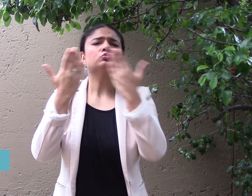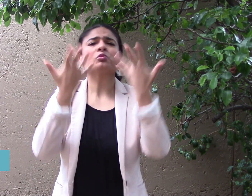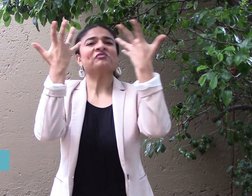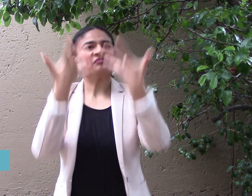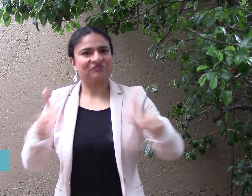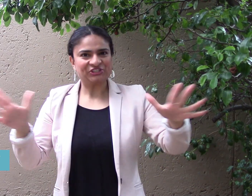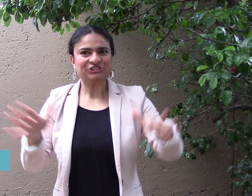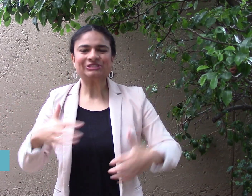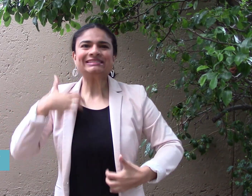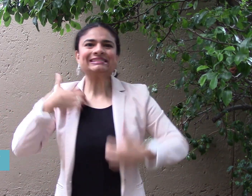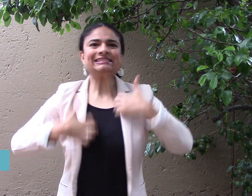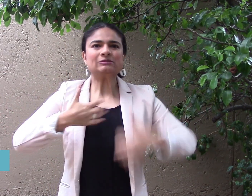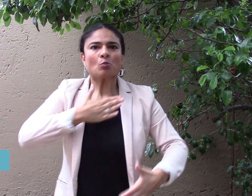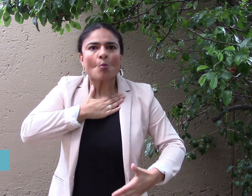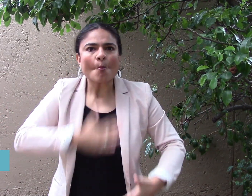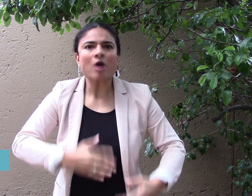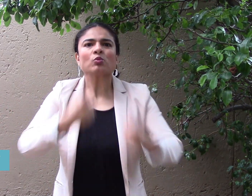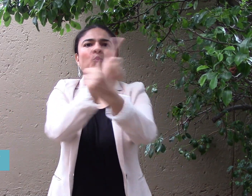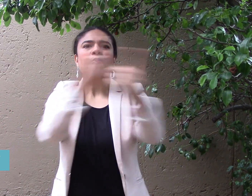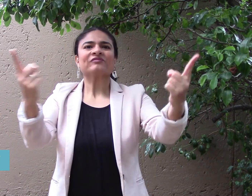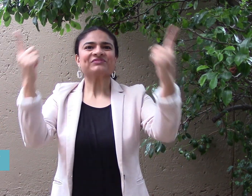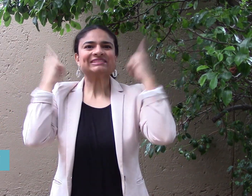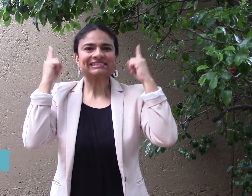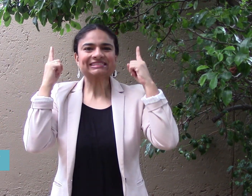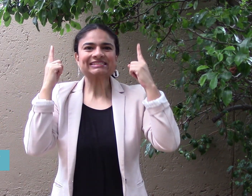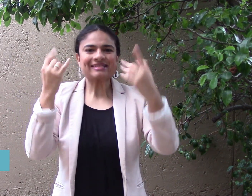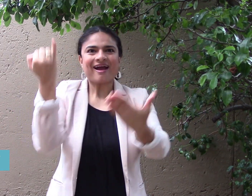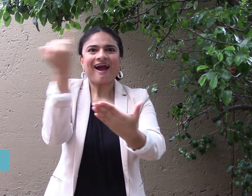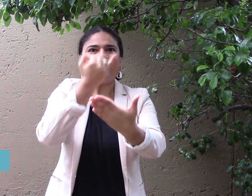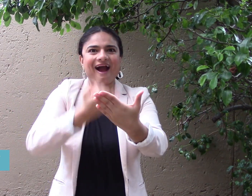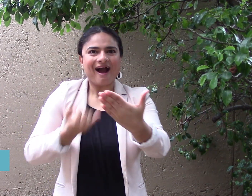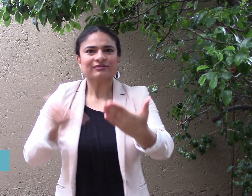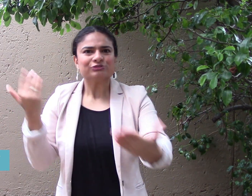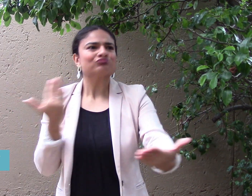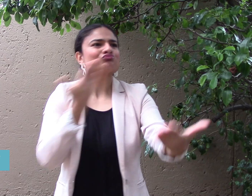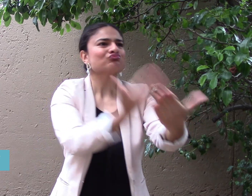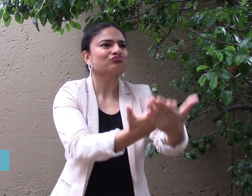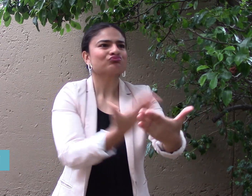she applied to study art at three different universities,